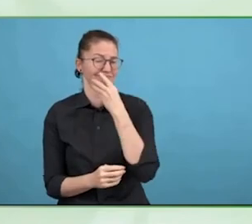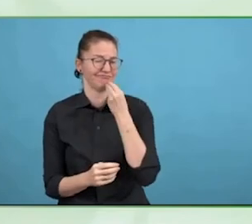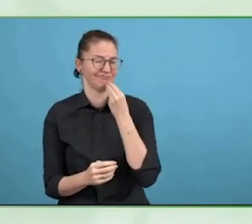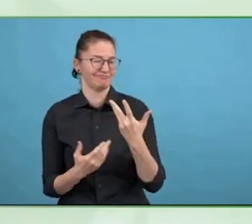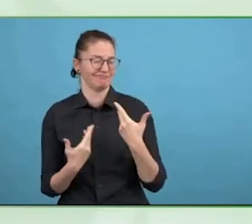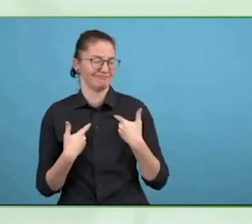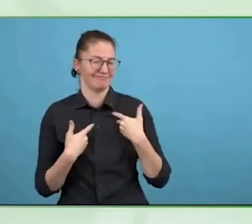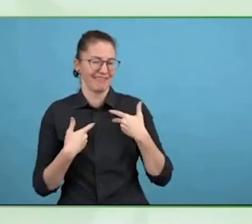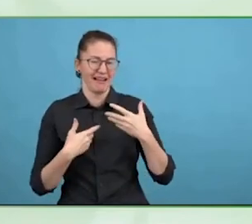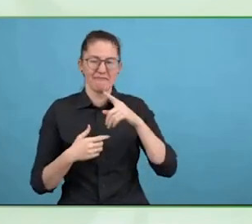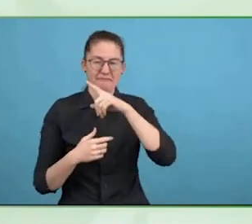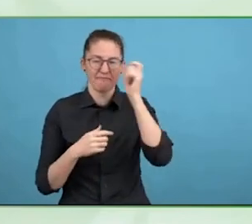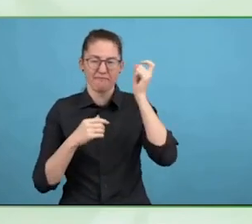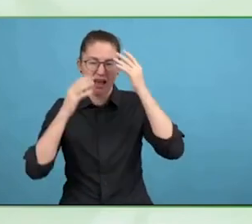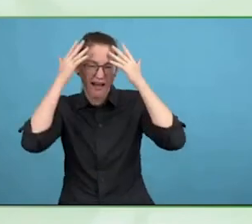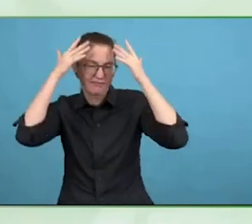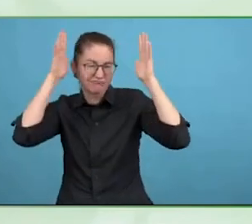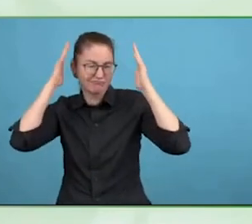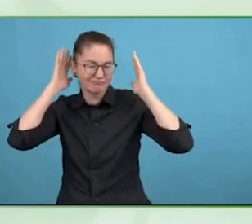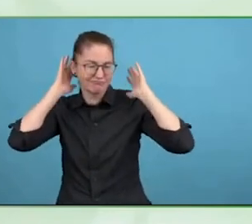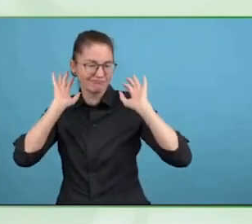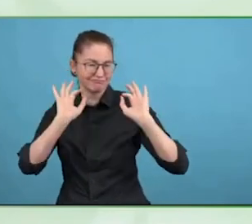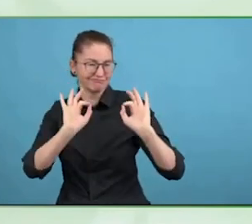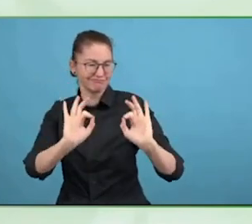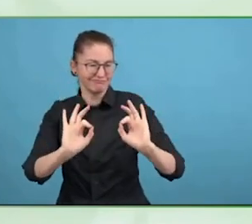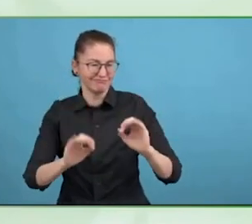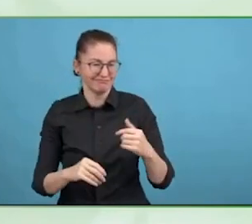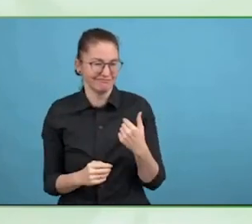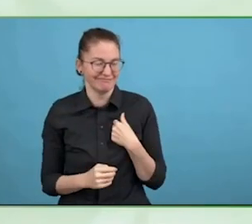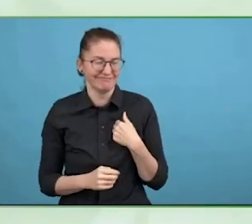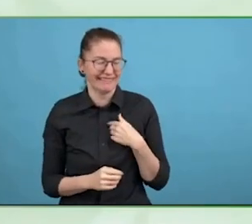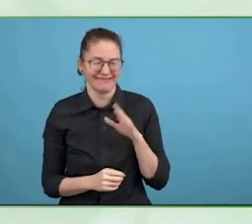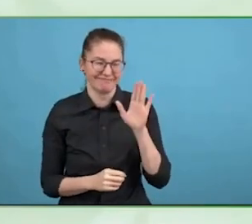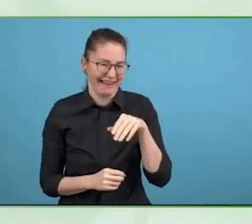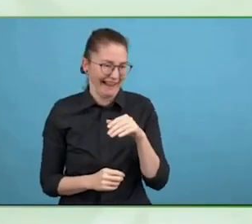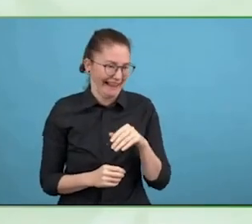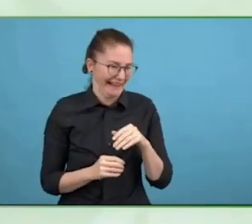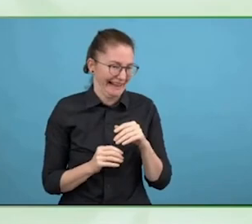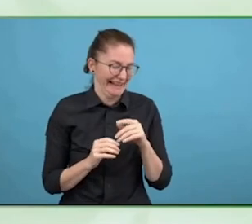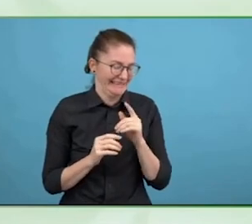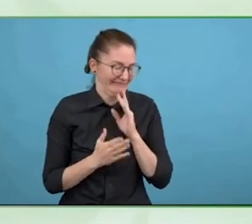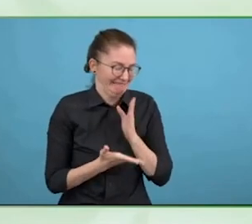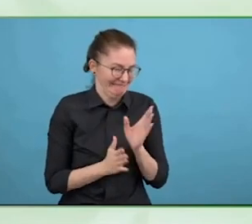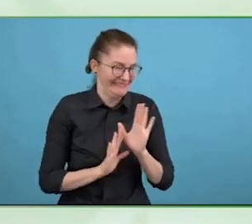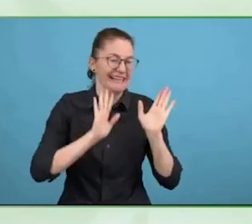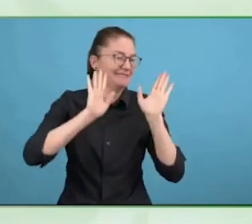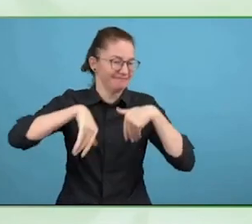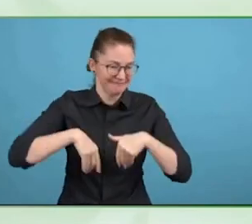Budapest in an organisation, we work together in that time in our former lives.